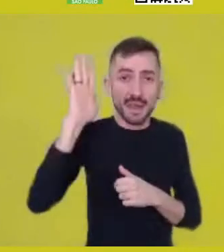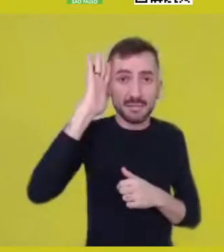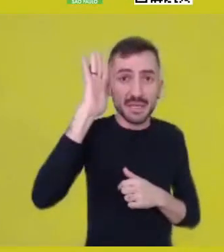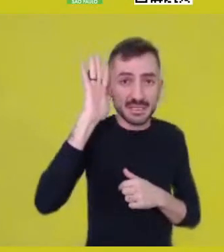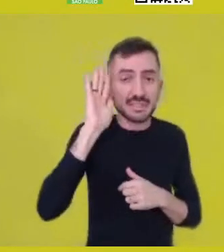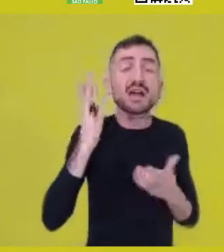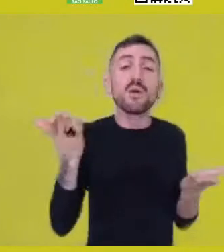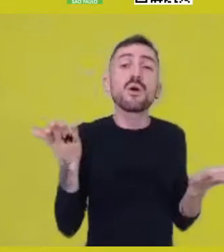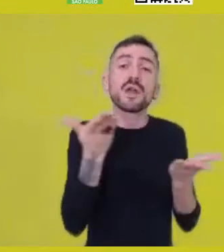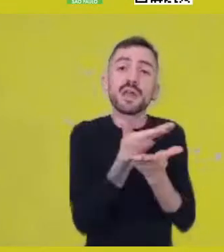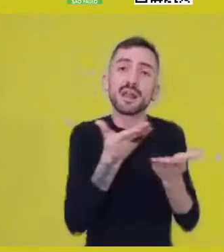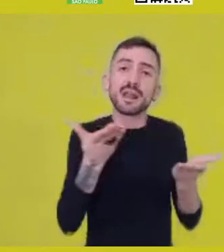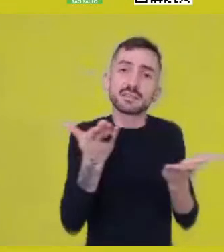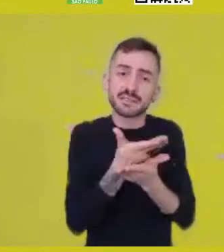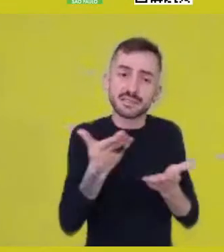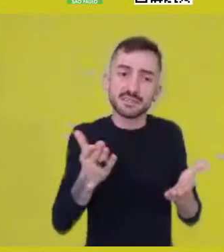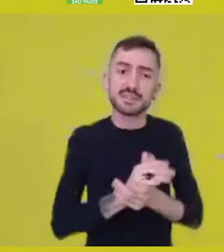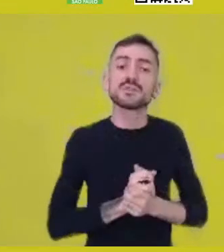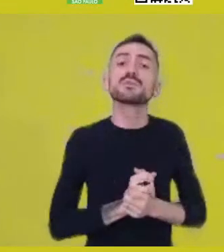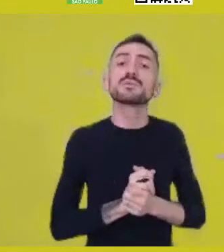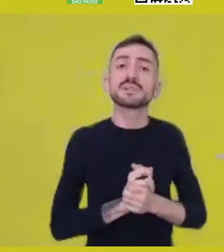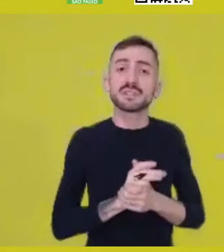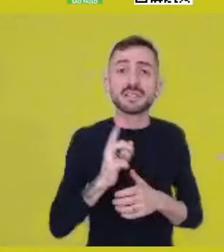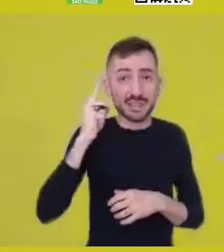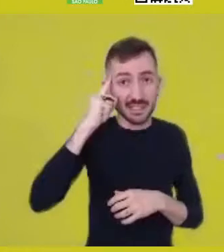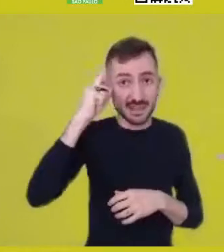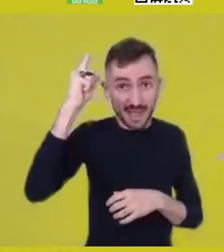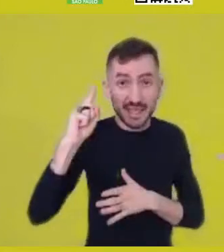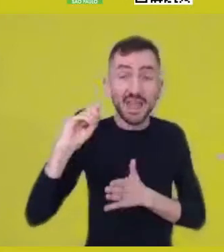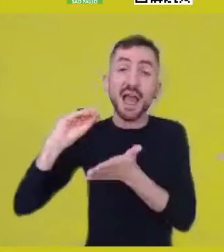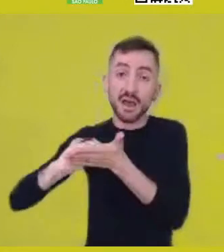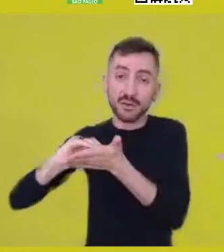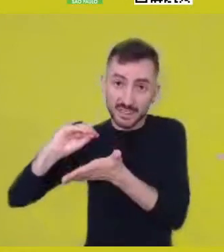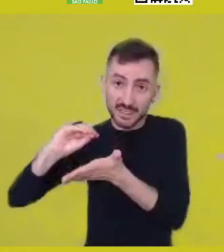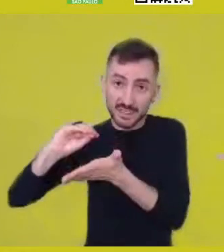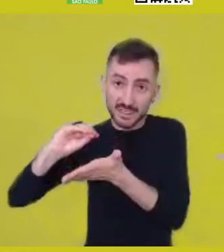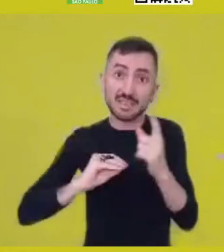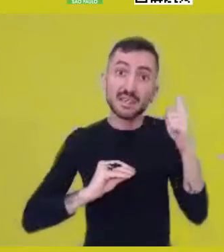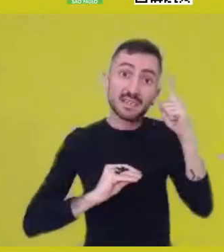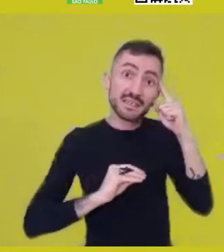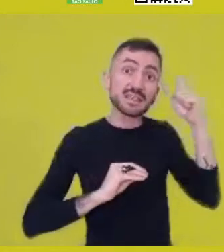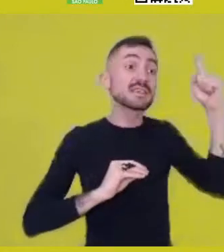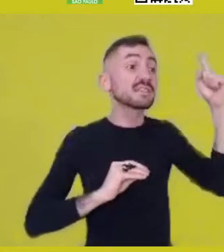between some idea of absence and some idea of ontological occupation.